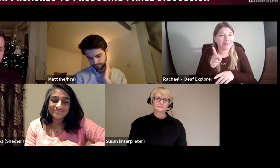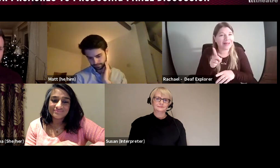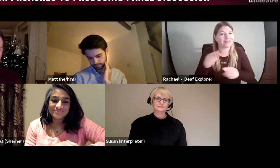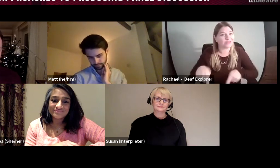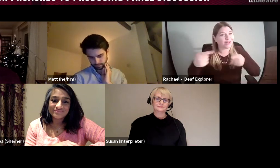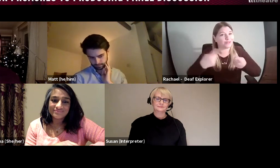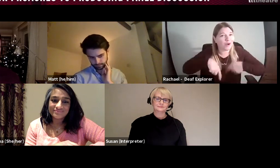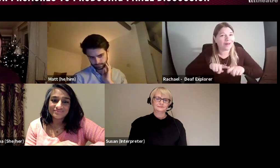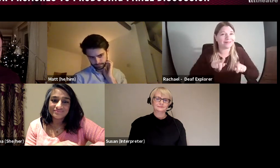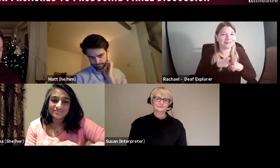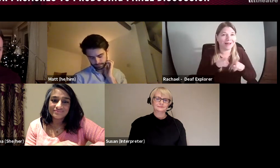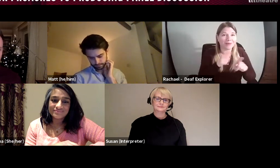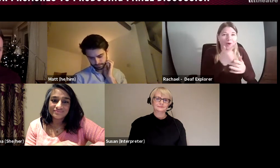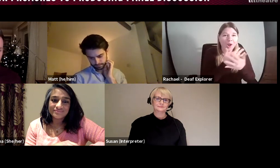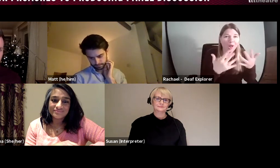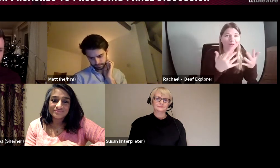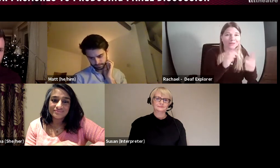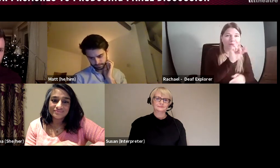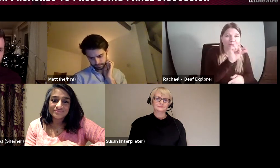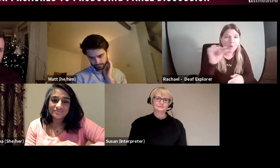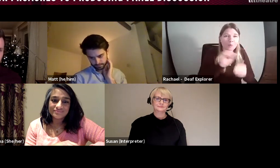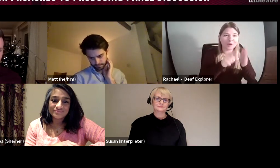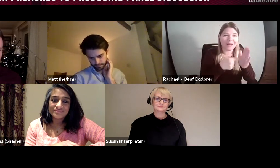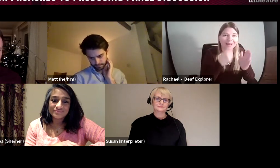at the moment, but that's not enough to employ someone full-time